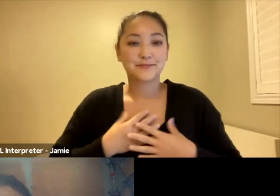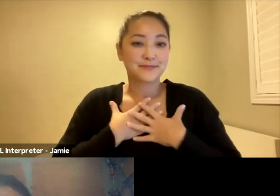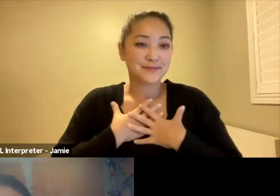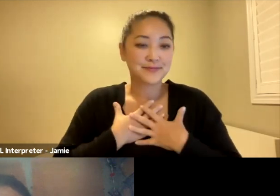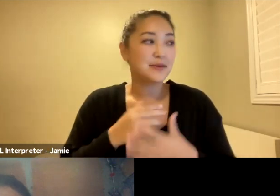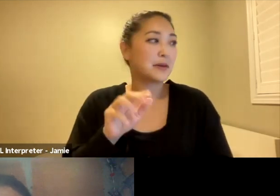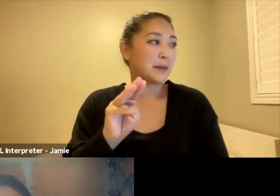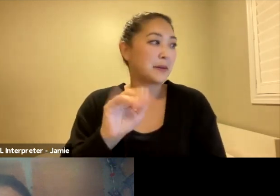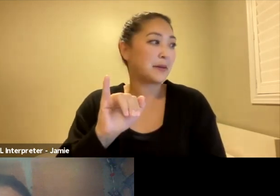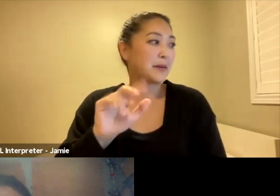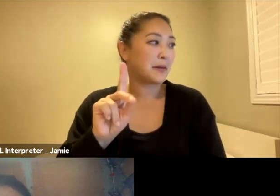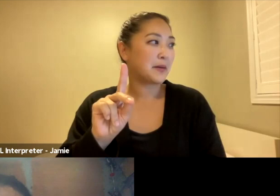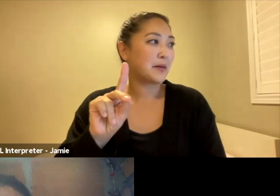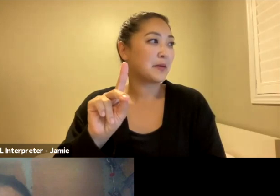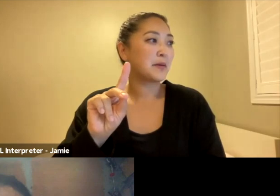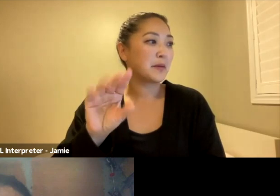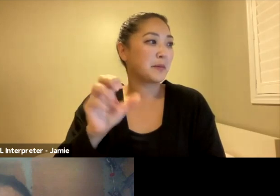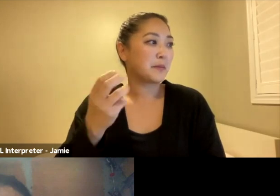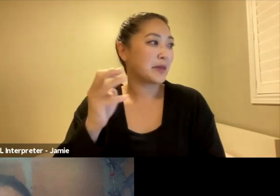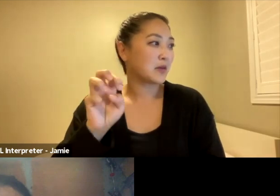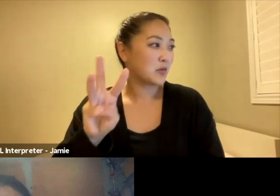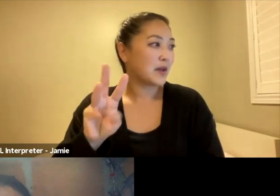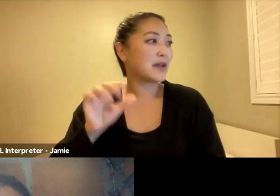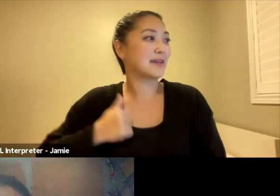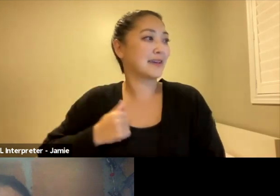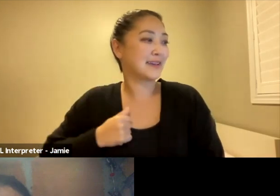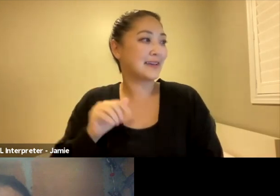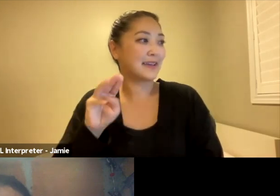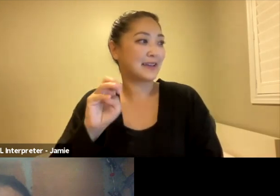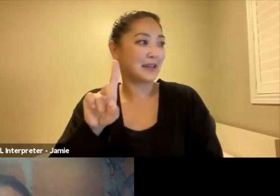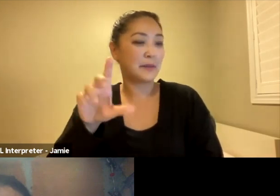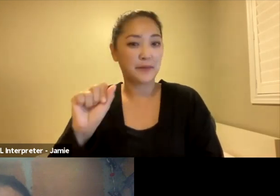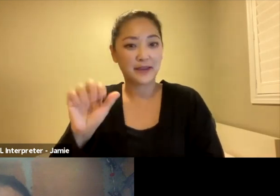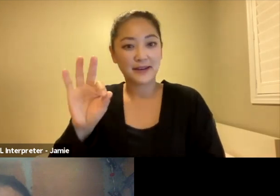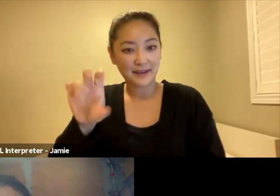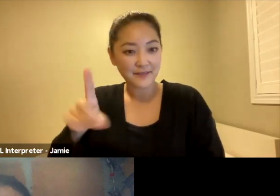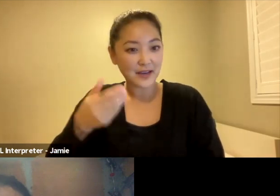and thank you to our Presenting Partner, the Canada Media Fund. My name is Niki Little, Wabiska Maiingan